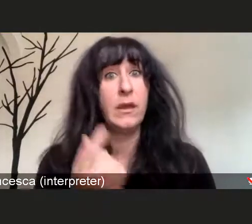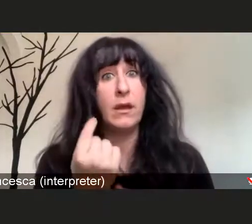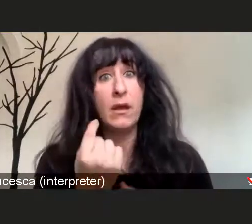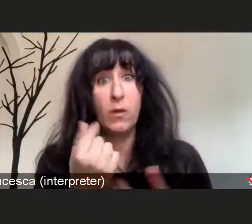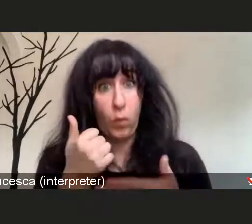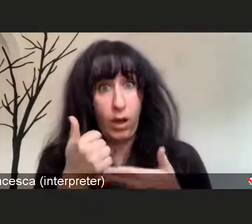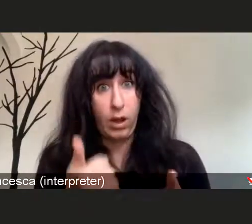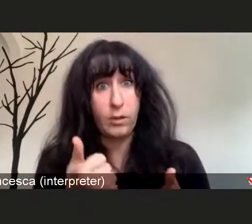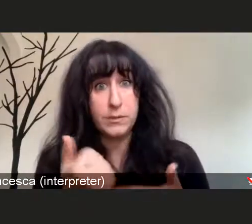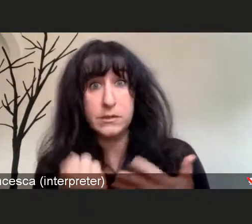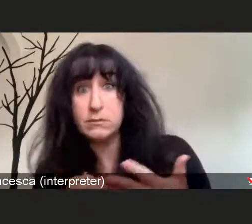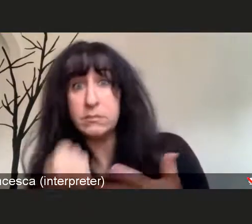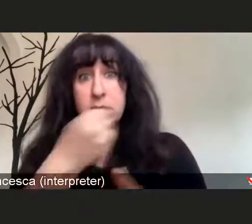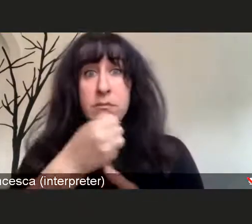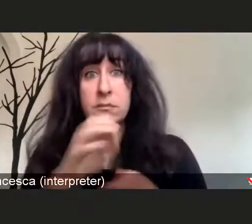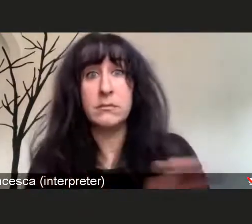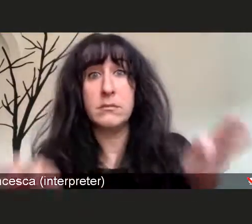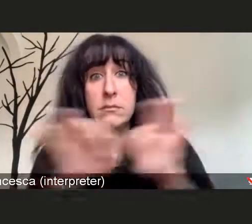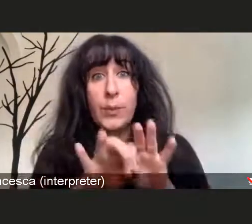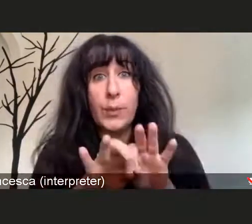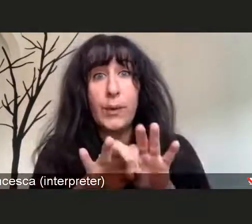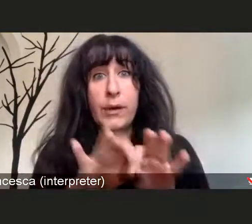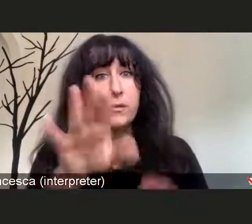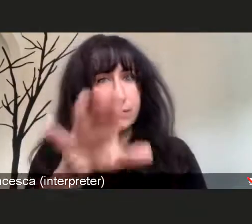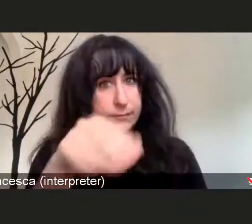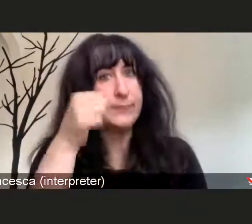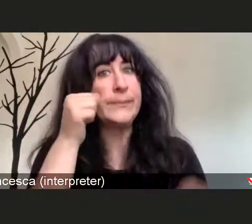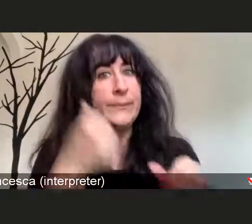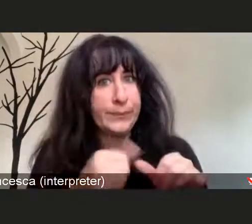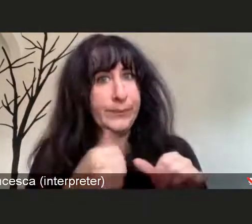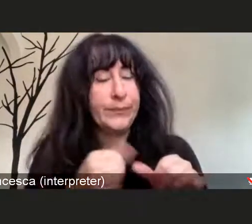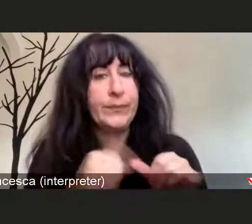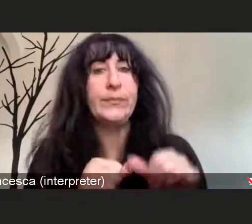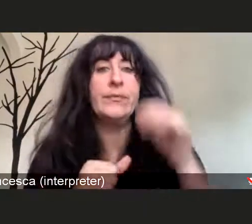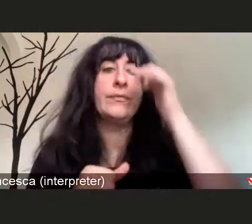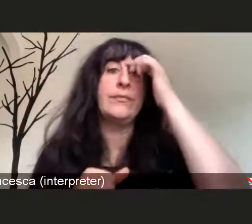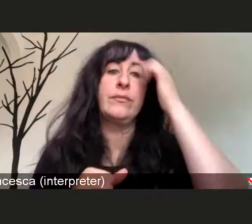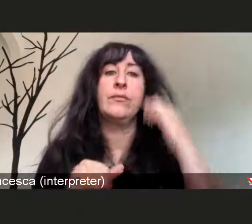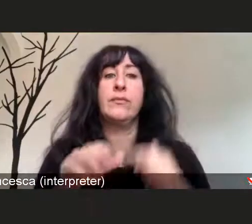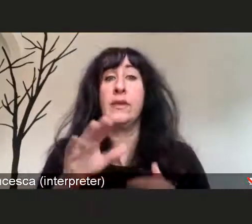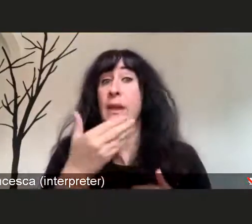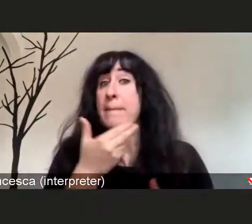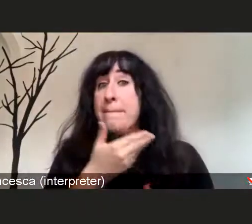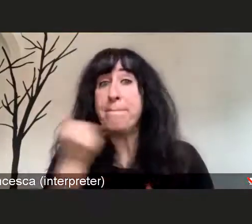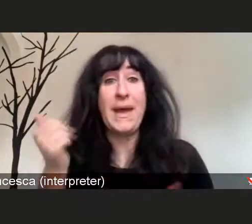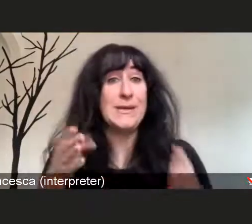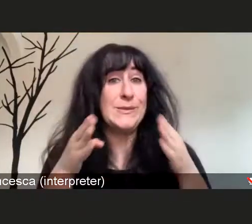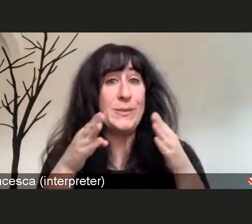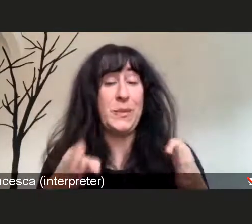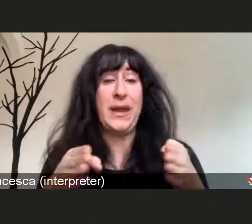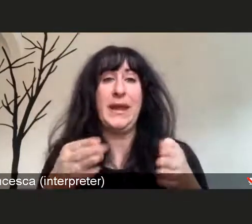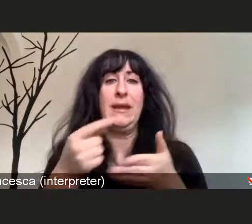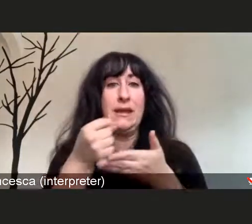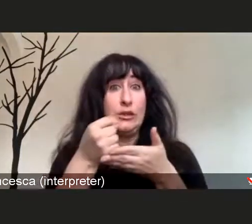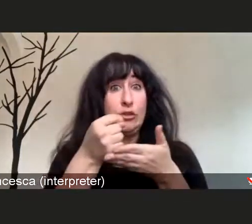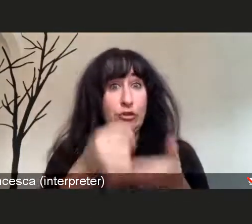is that the most important thing that anyone can do, or the best way to treat COVID-19 is not to get COVID-19.